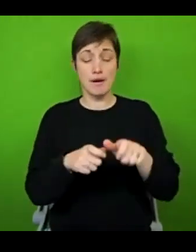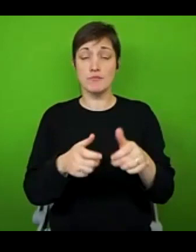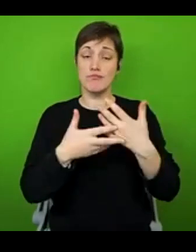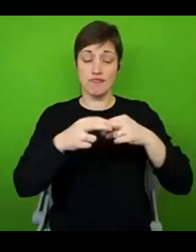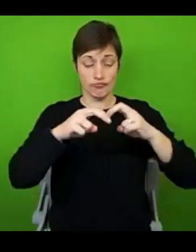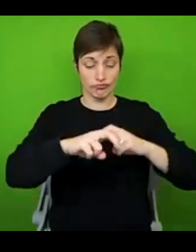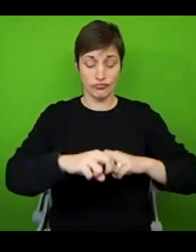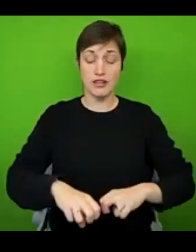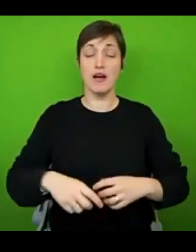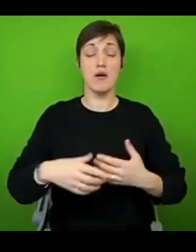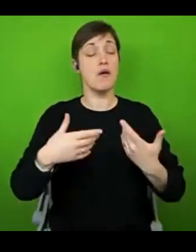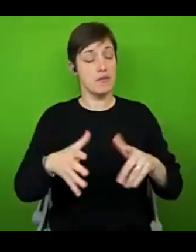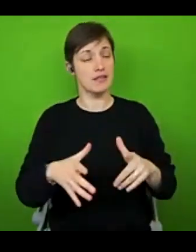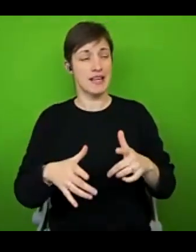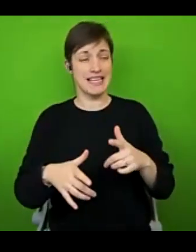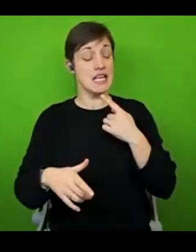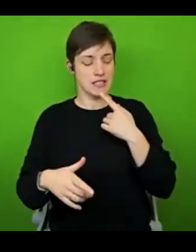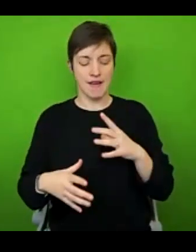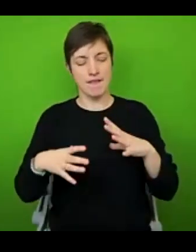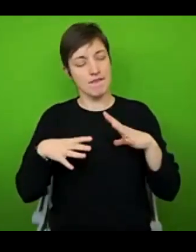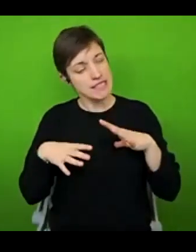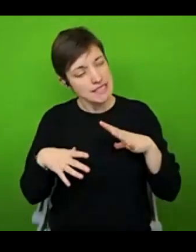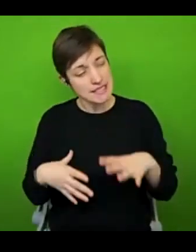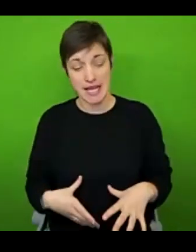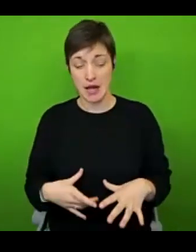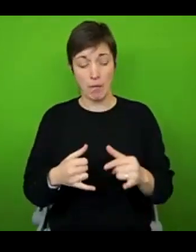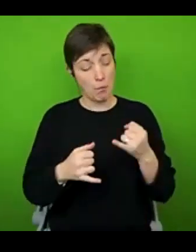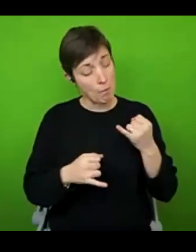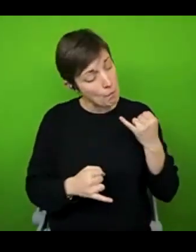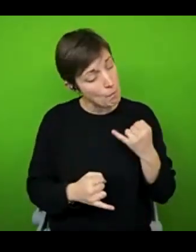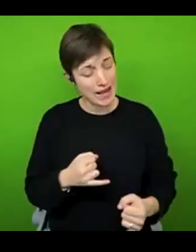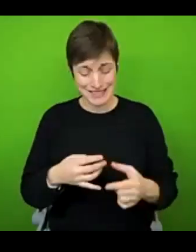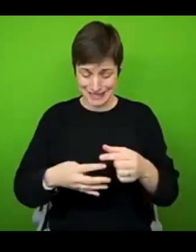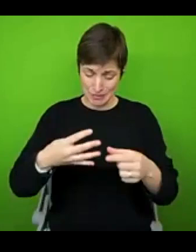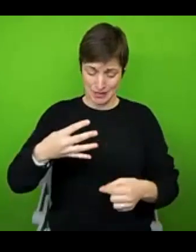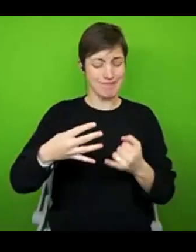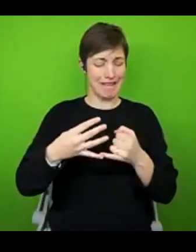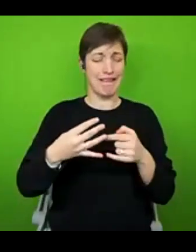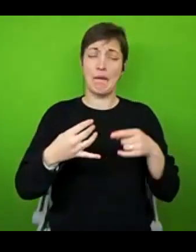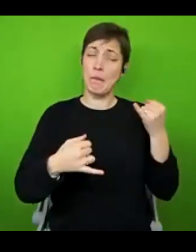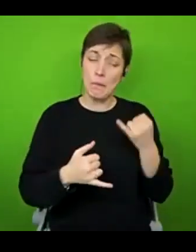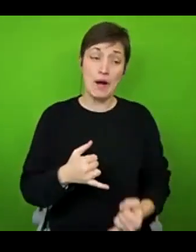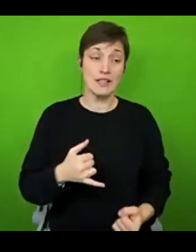symptom, they simultaneously felt that fatigue was the symptom that least qualified them to identify as disabled.